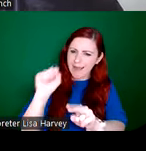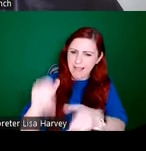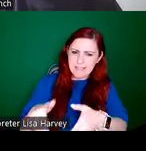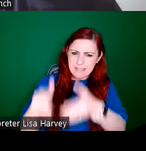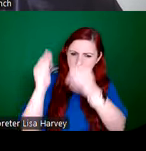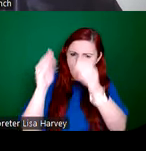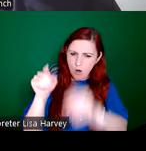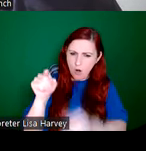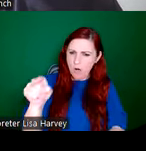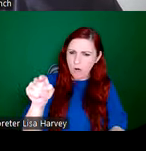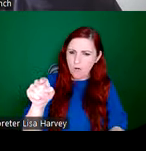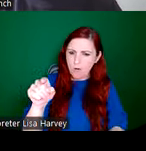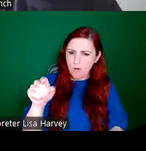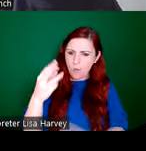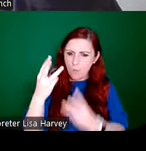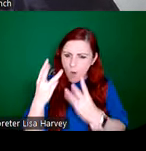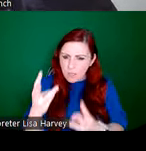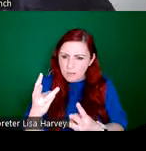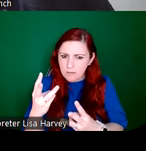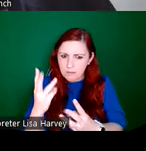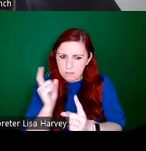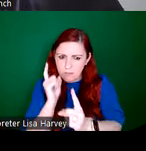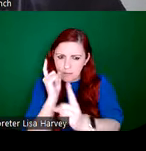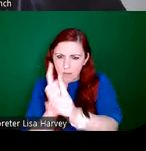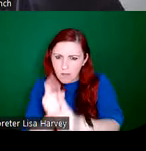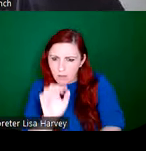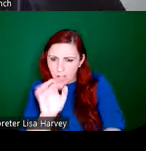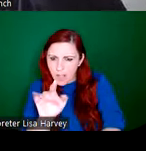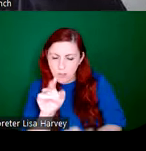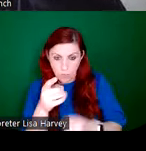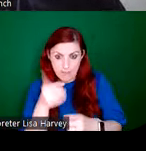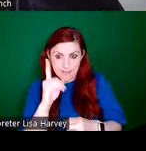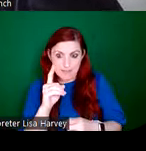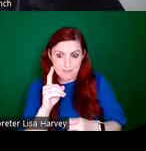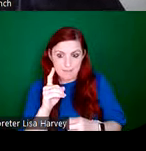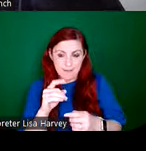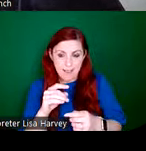wanted to go up to this glass tower. So they set out, every last one of them, in